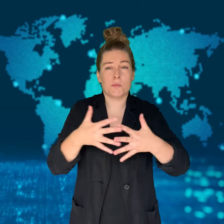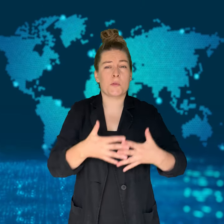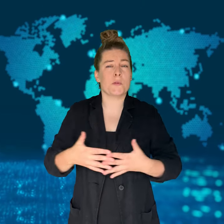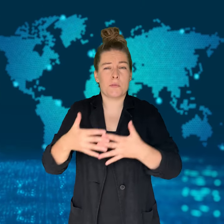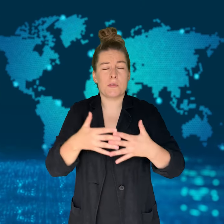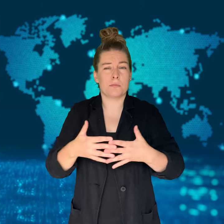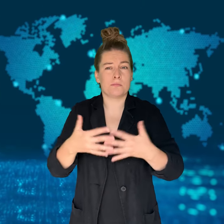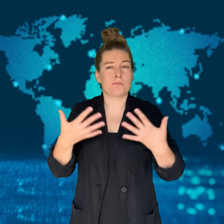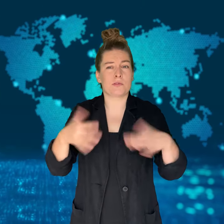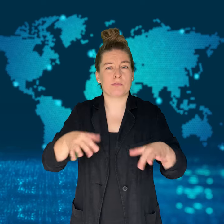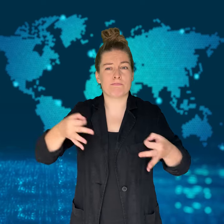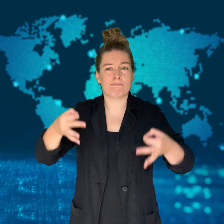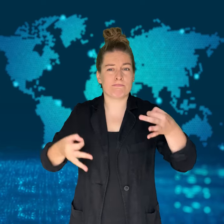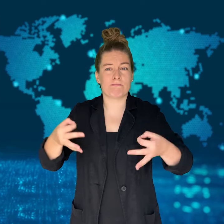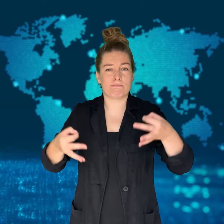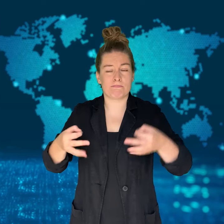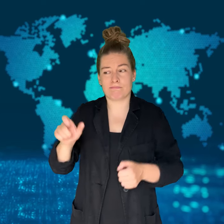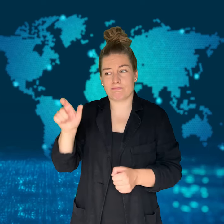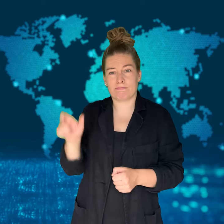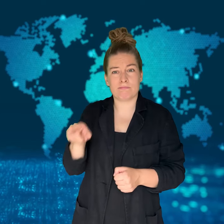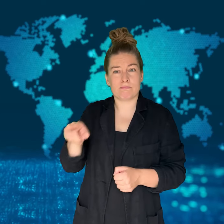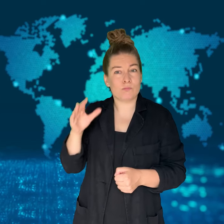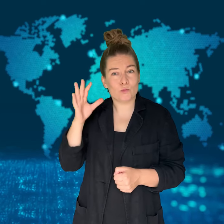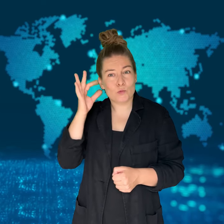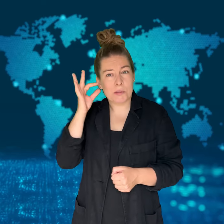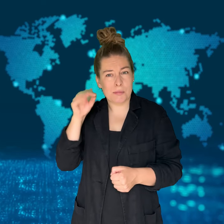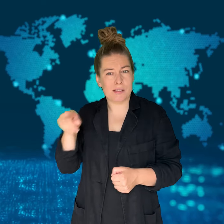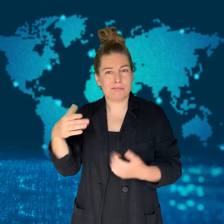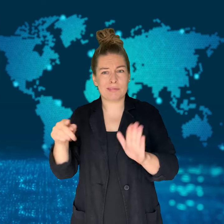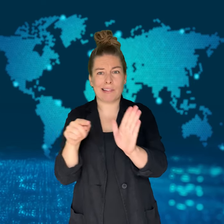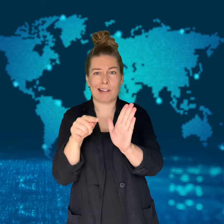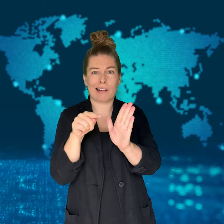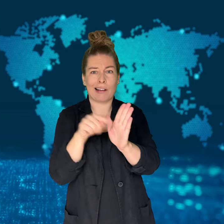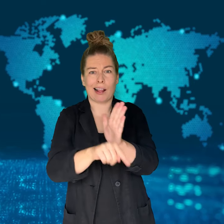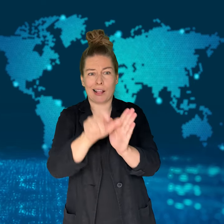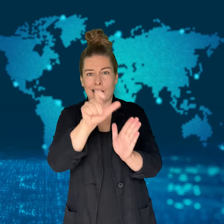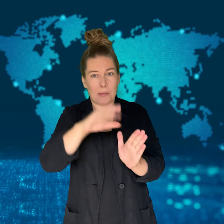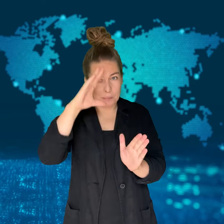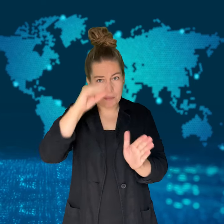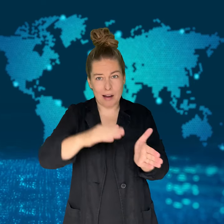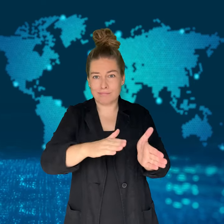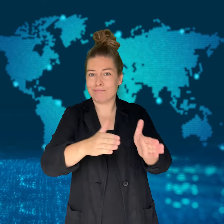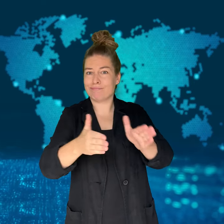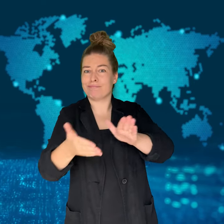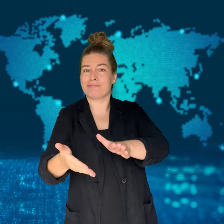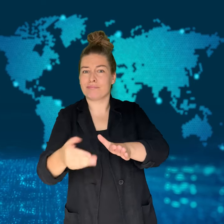[MONIKA]: A woman in the United States has been sentenced to